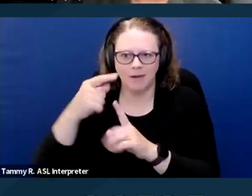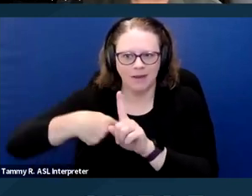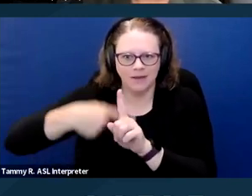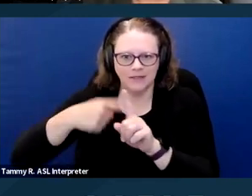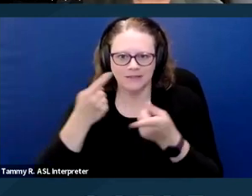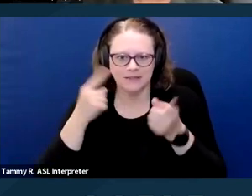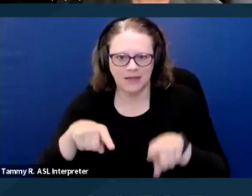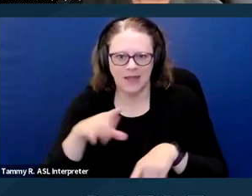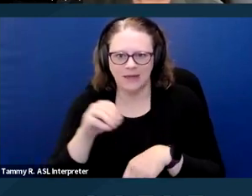Next slide.